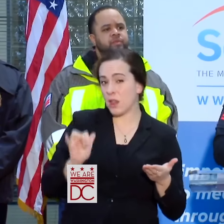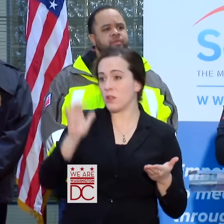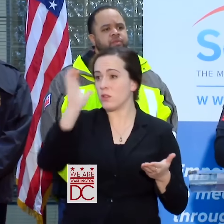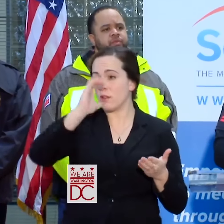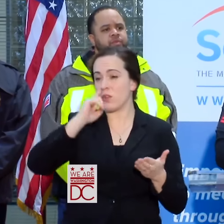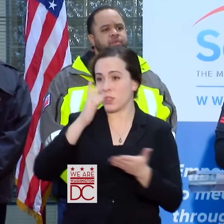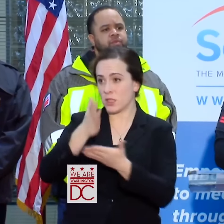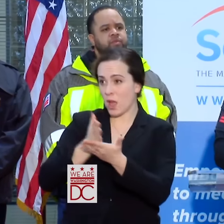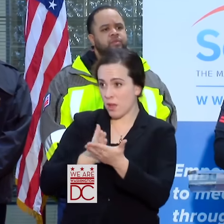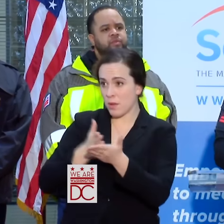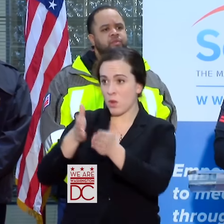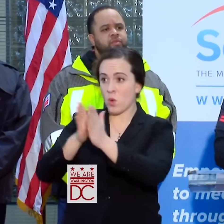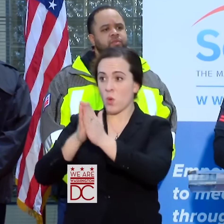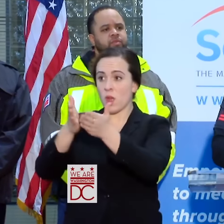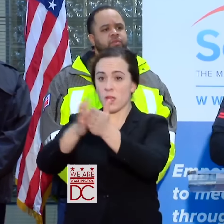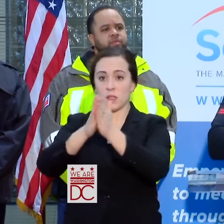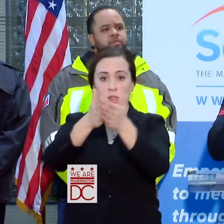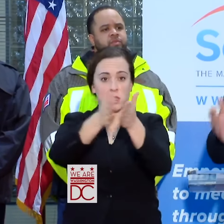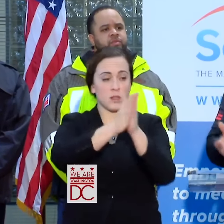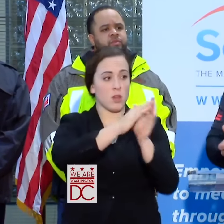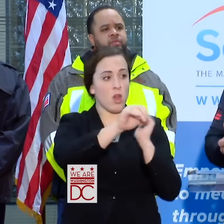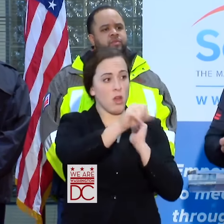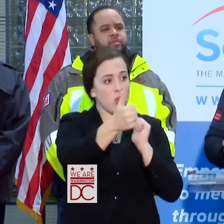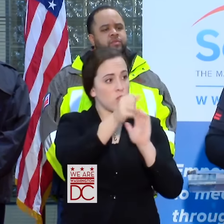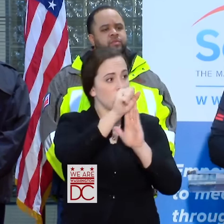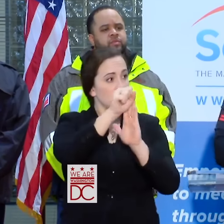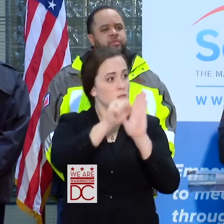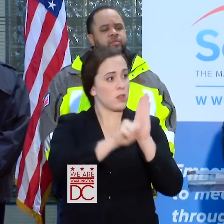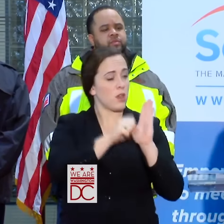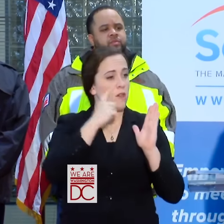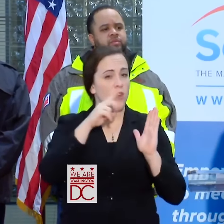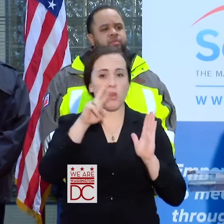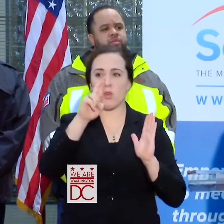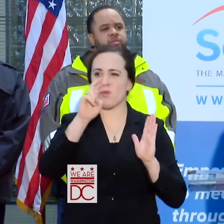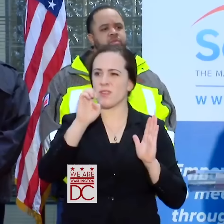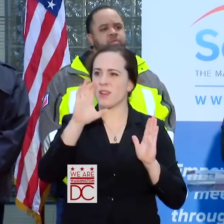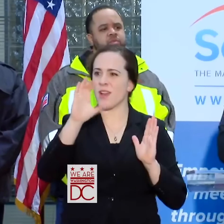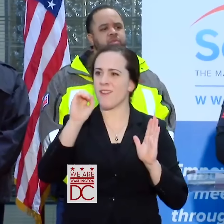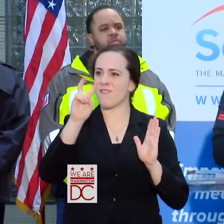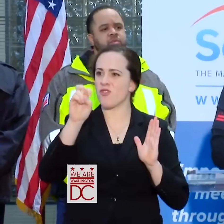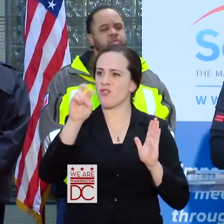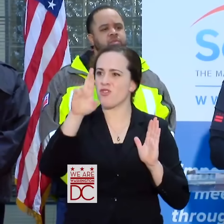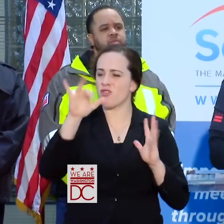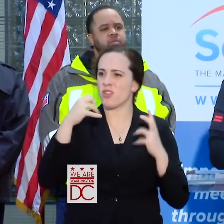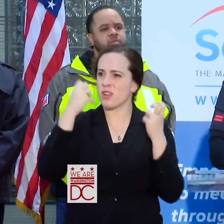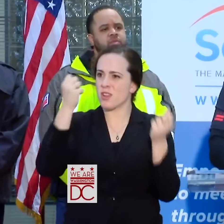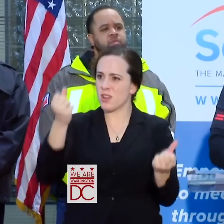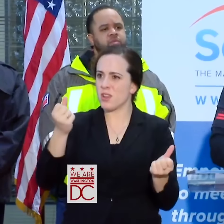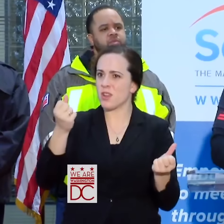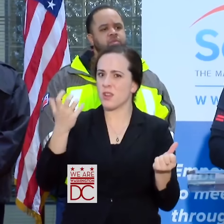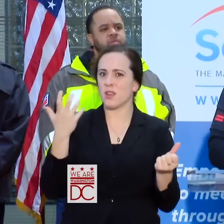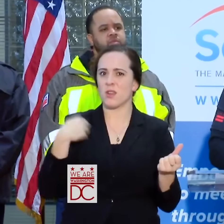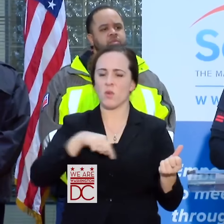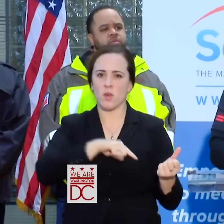WE HAVE REQUESTS OUT TO OTHER STATES FOR OUR RECOVERY PHASE. AGAIN, WE ARE IN THE EMERGENT. WE'LL DO THE RESPONSE WHERE WE ARE PLOWING AND CLEANING THE